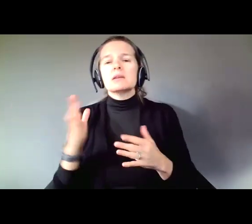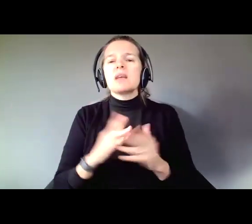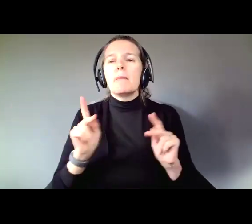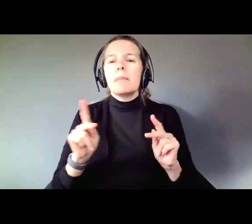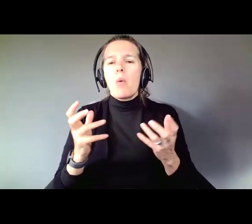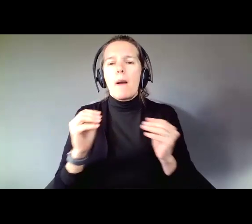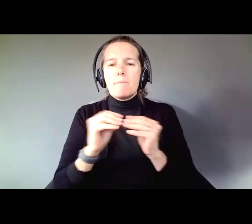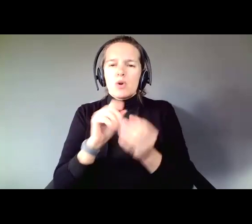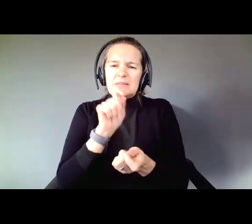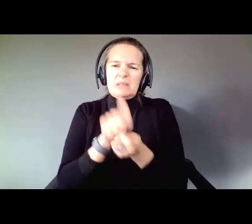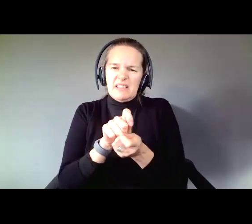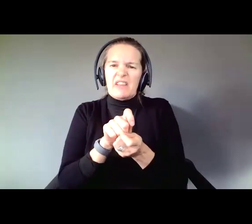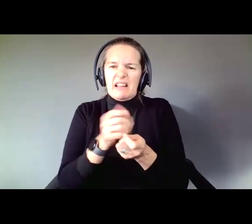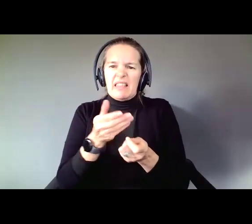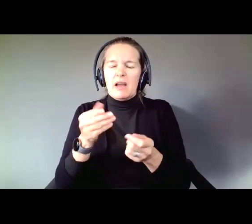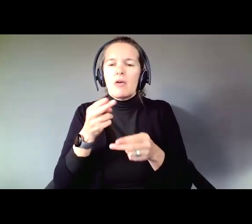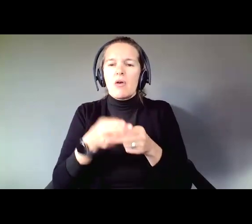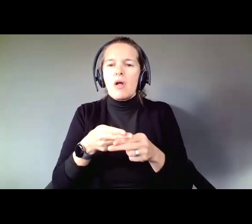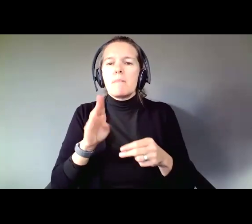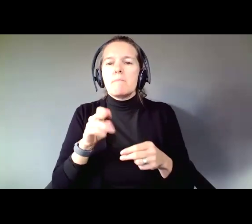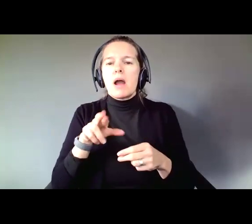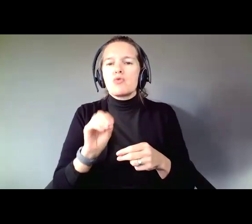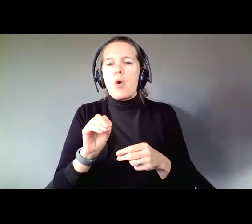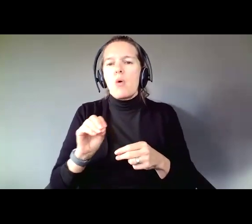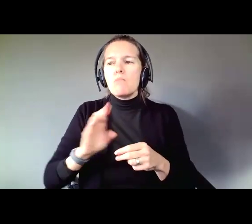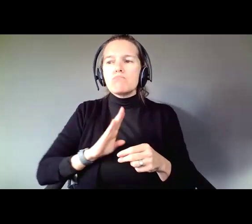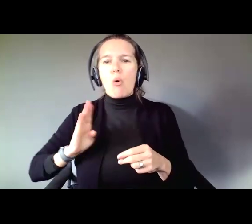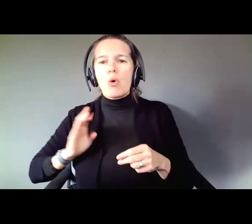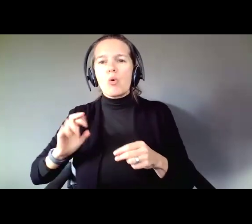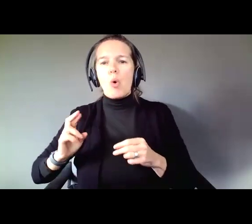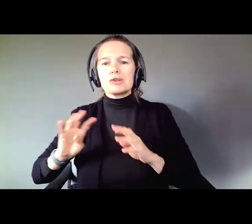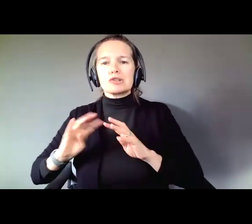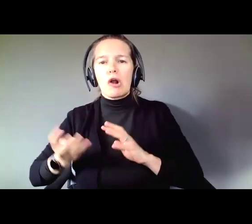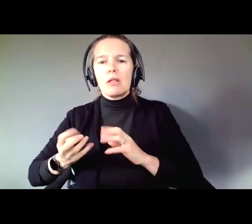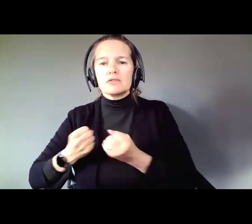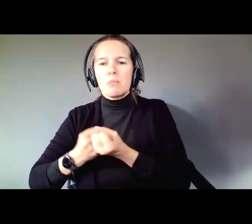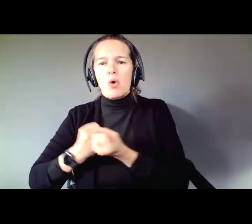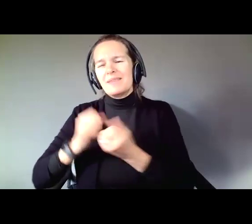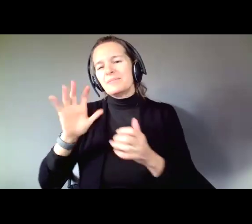called a Micro Board or a Circle of Support. I cant see everyone on this call but I got an email from an old of mine